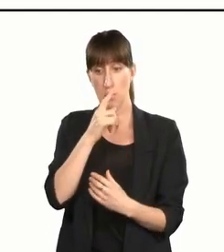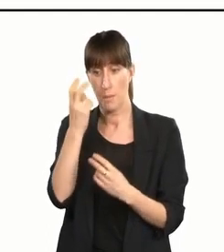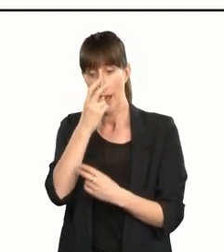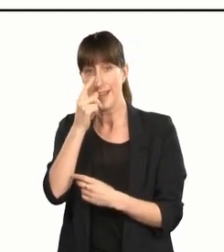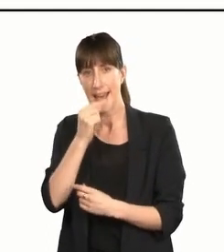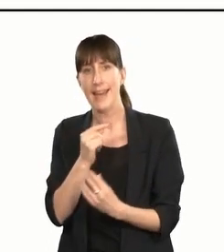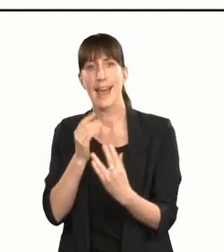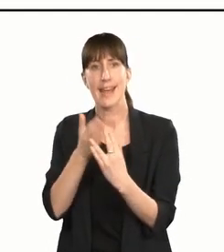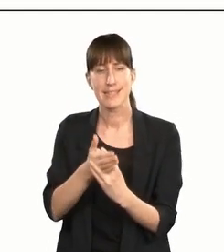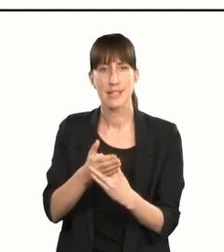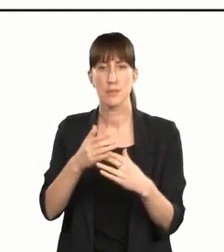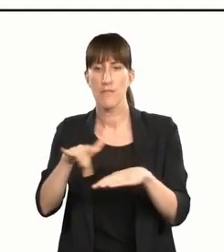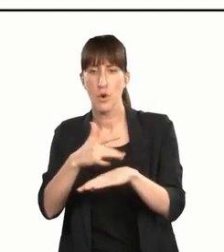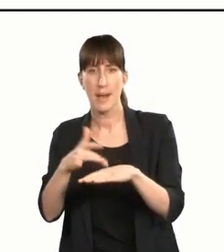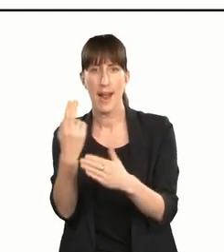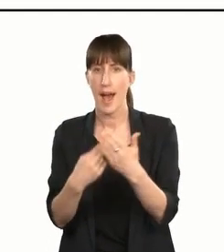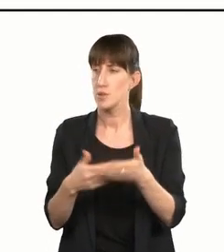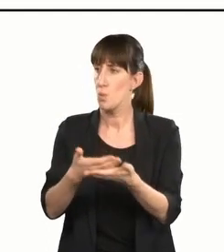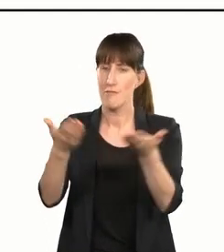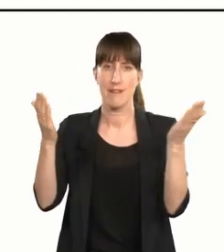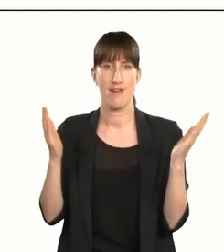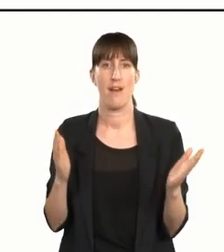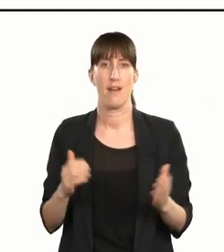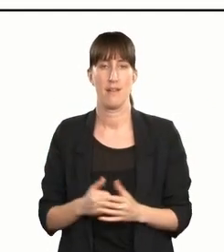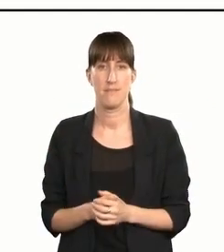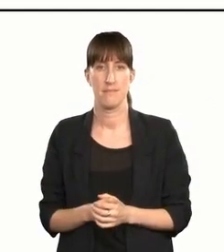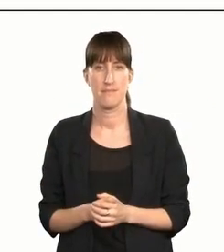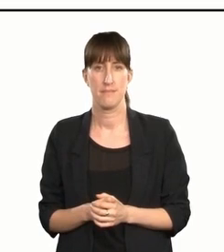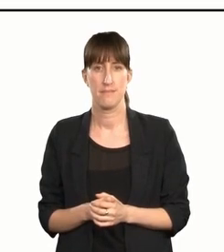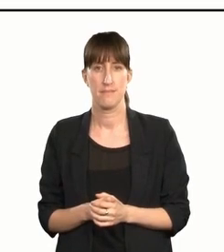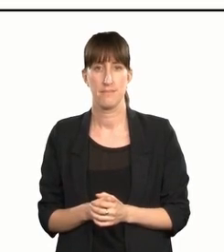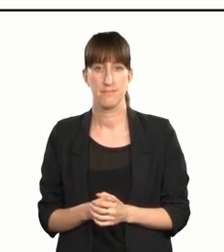and performing arts wherever they are exhibited or presented.